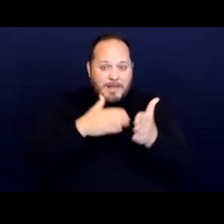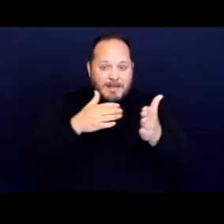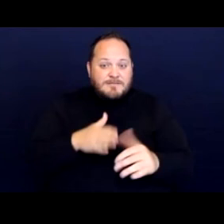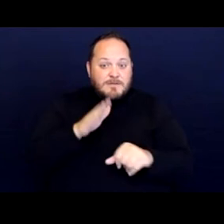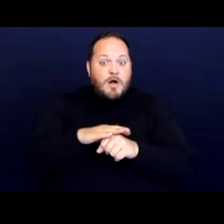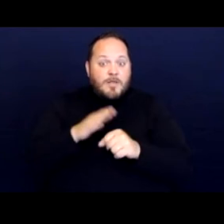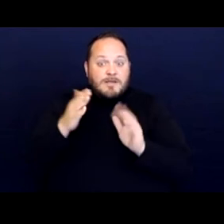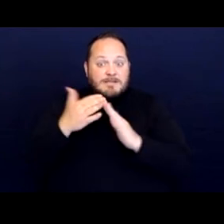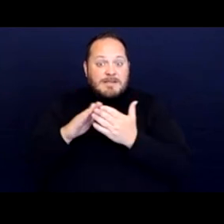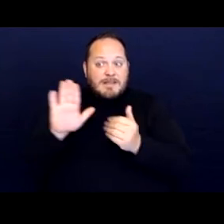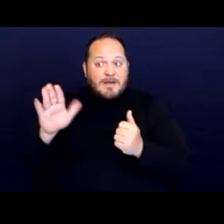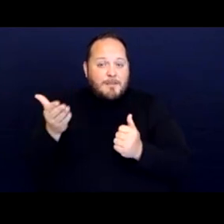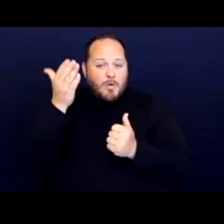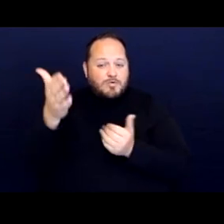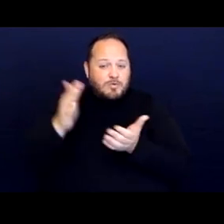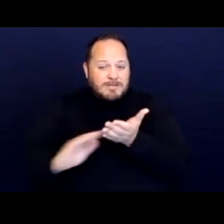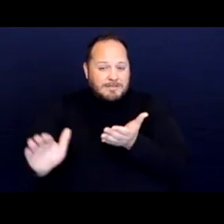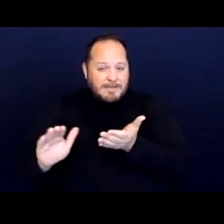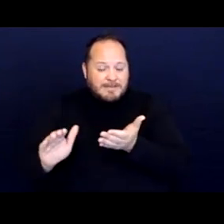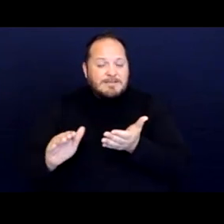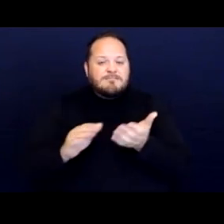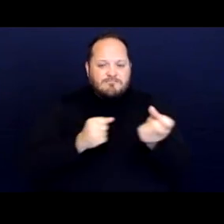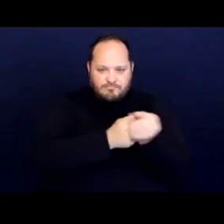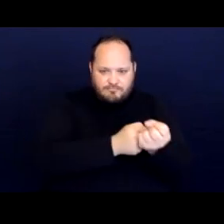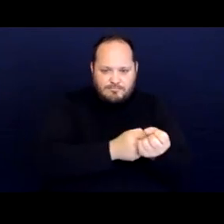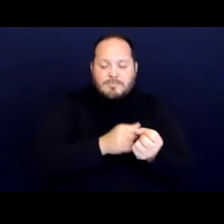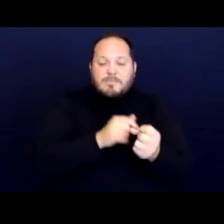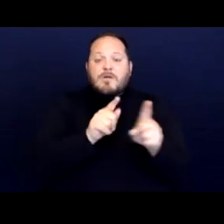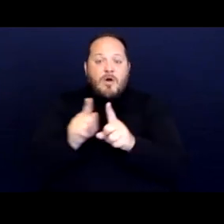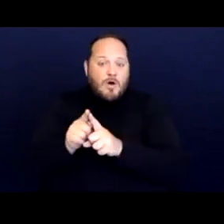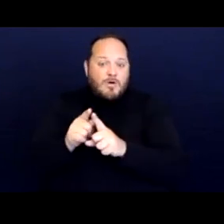and they also ended up enjoining enforcement